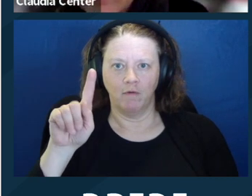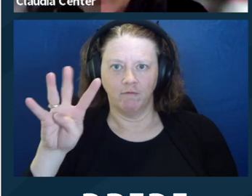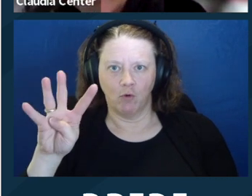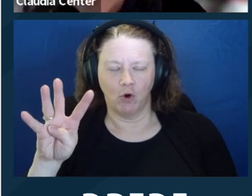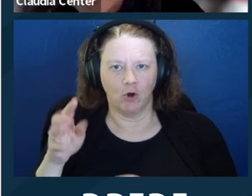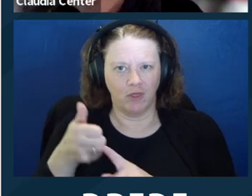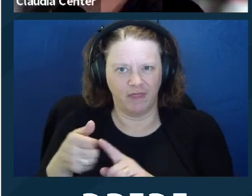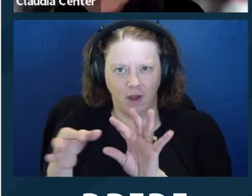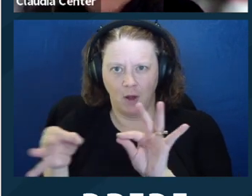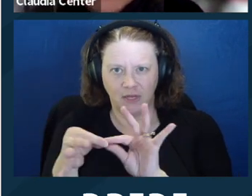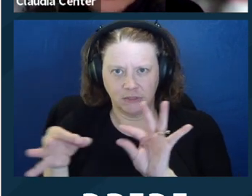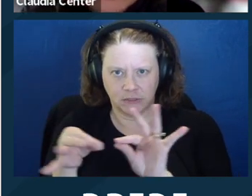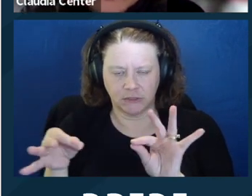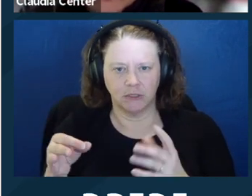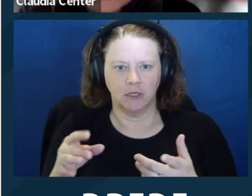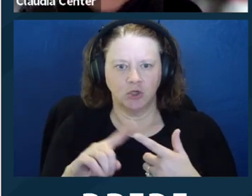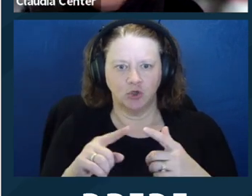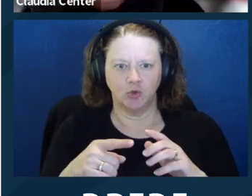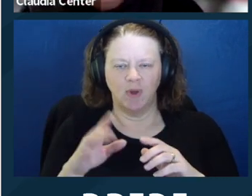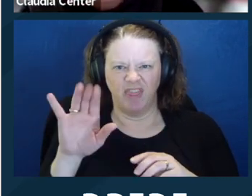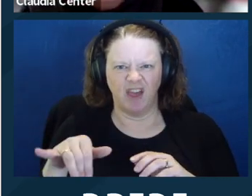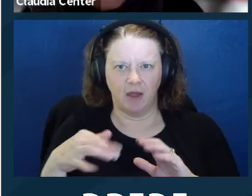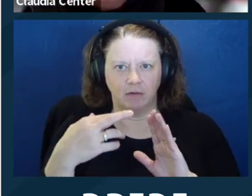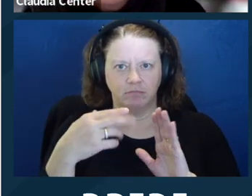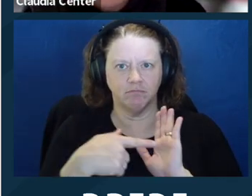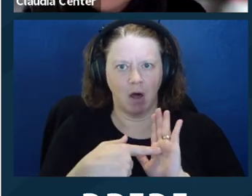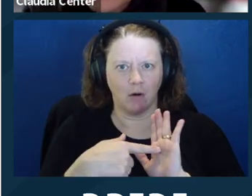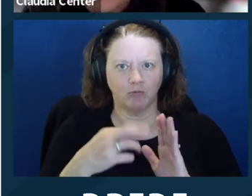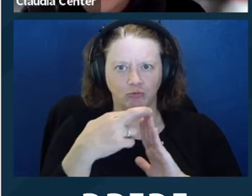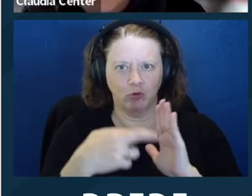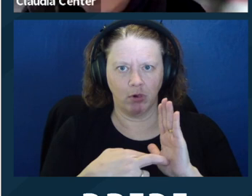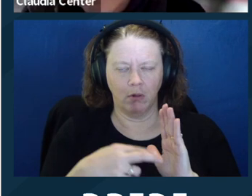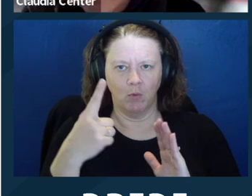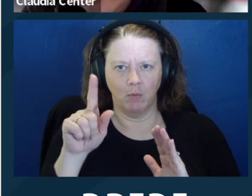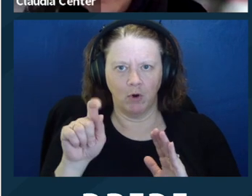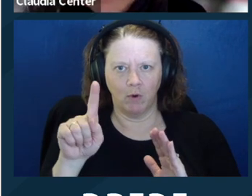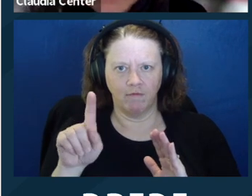And the reason that I'm referring you to the Model Rule is that the State of California